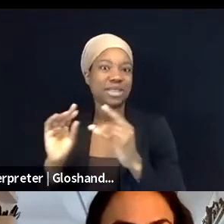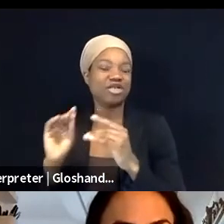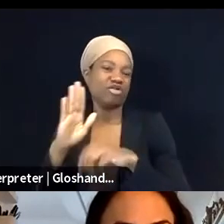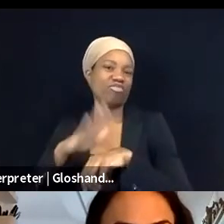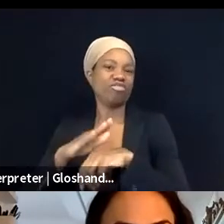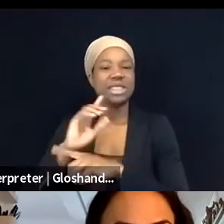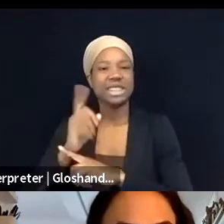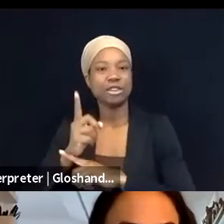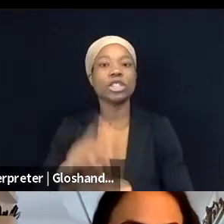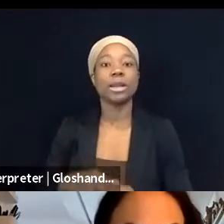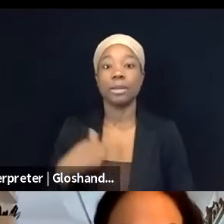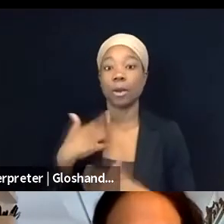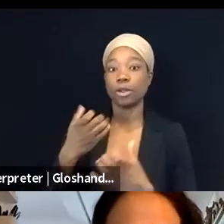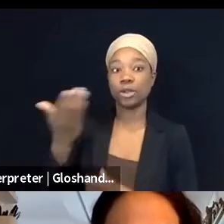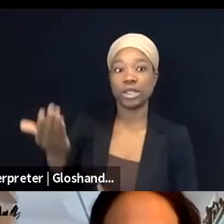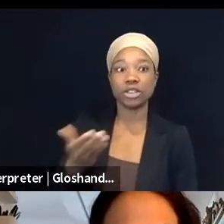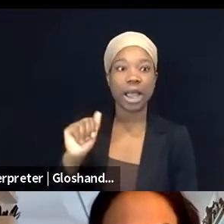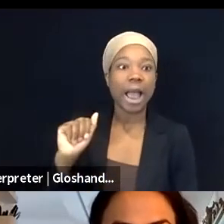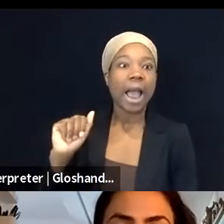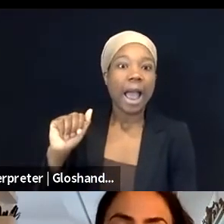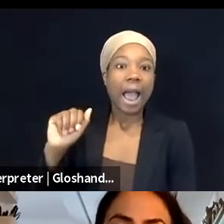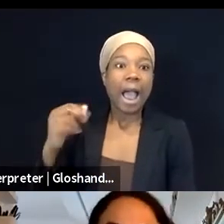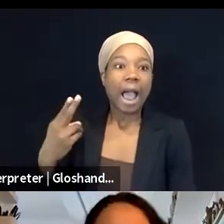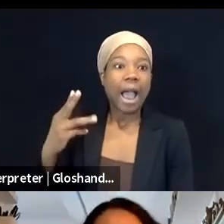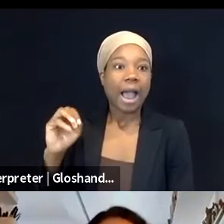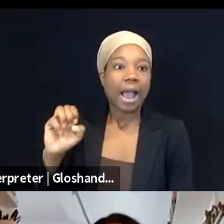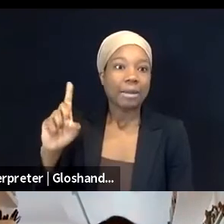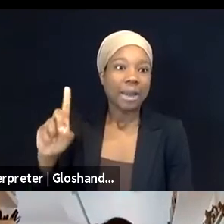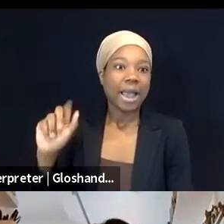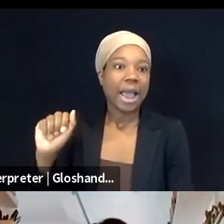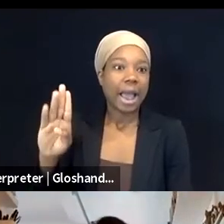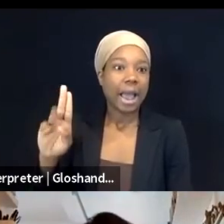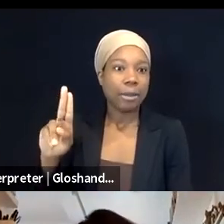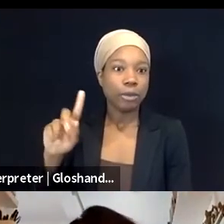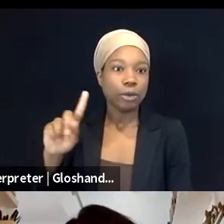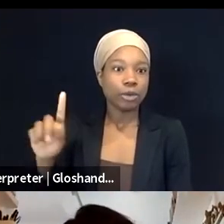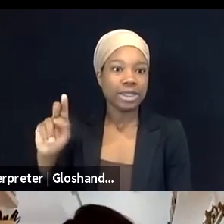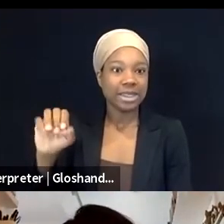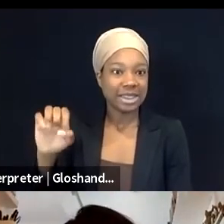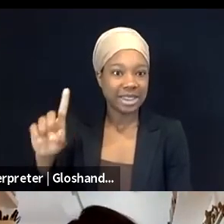of the US Campaign for Palestinian Rights, and he'll be moderating today, so I'm gonna give it to him, take a back seat and listen